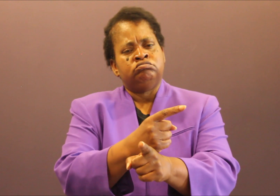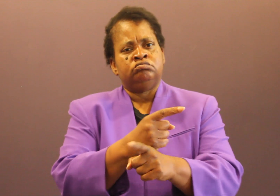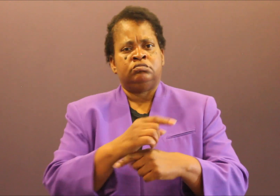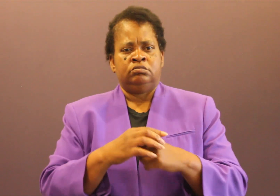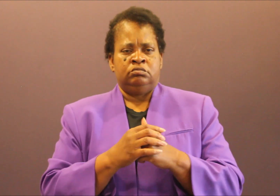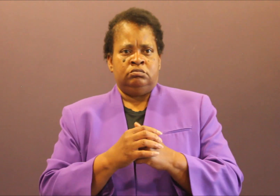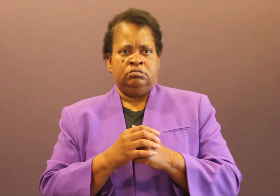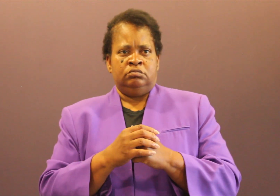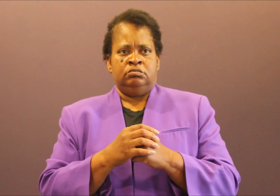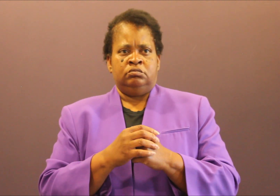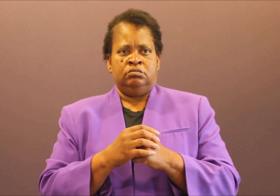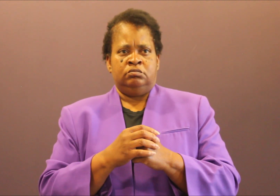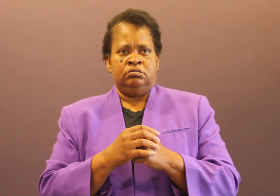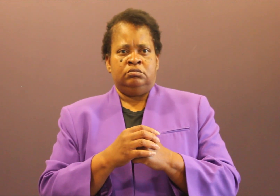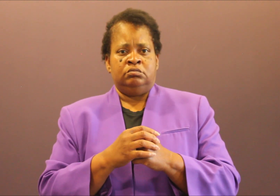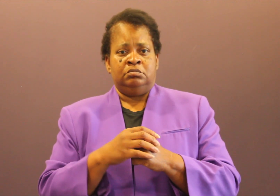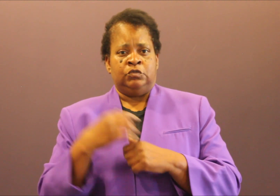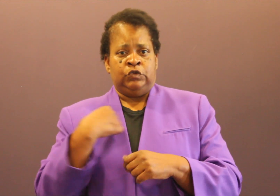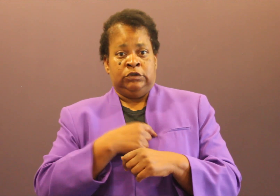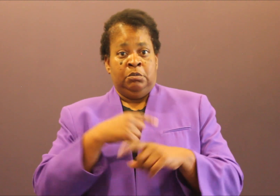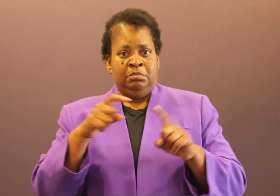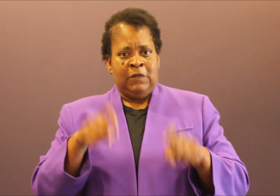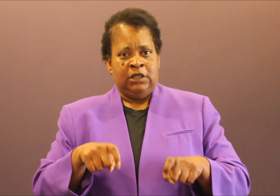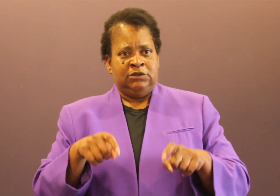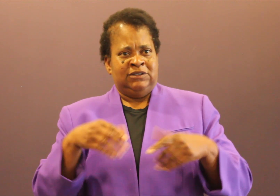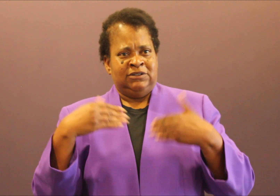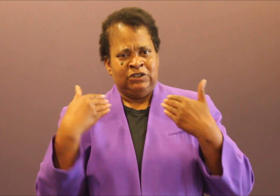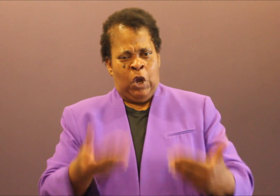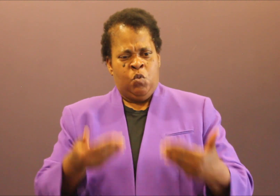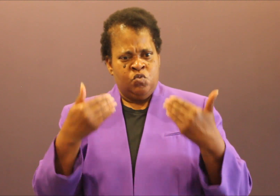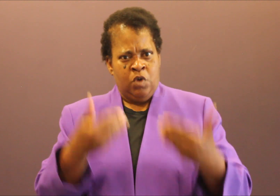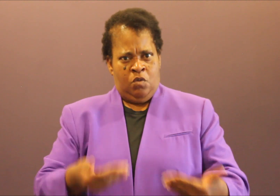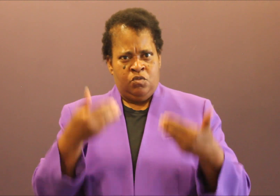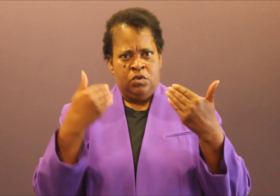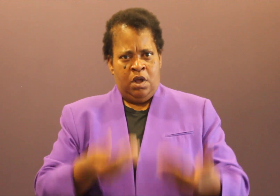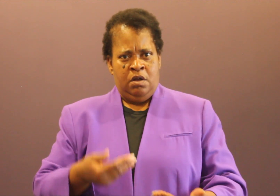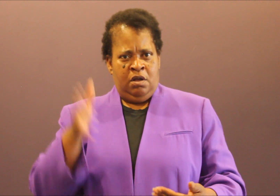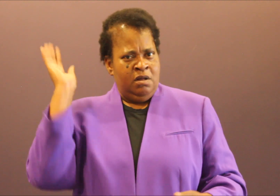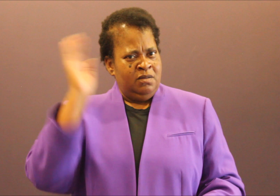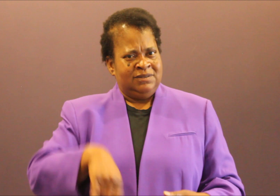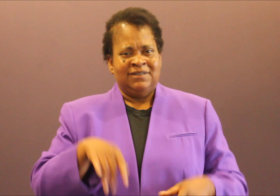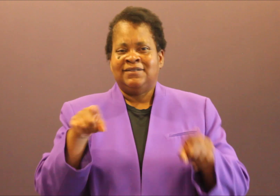Minneapolis? Nashville is Minneapolis. Don't let nobody fool you. What iF Andrew